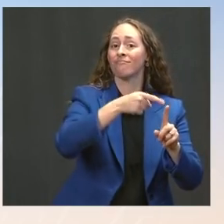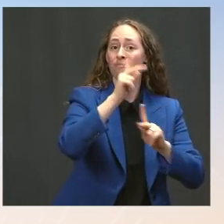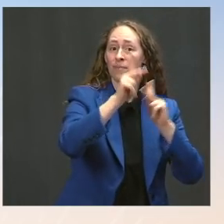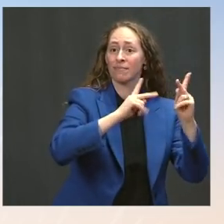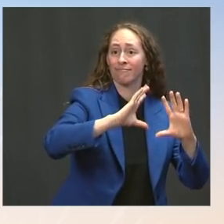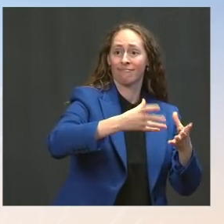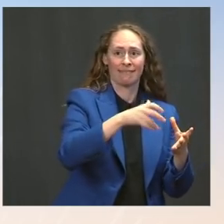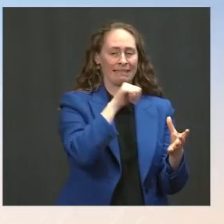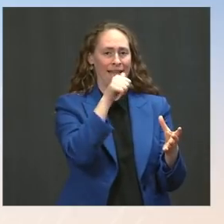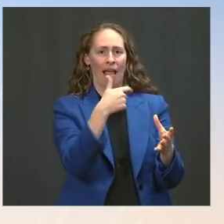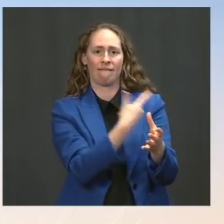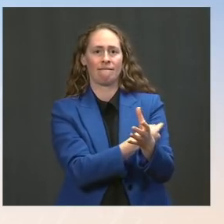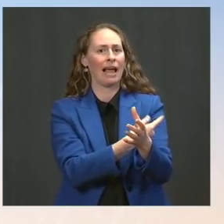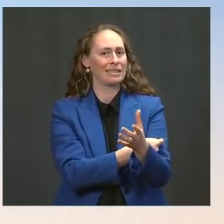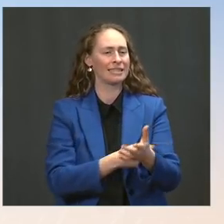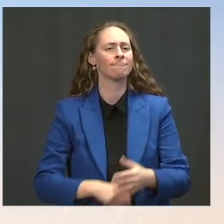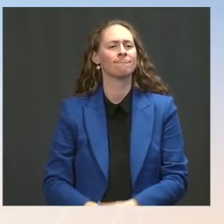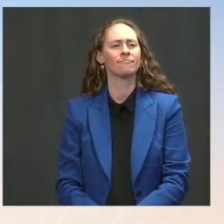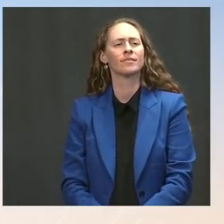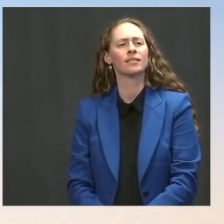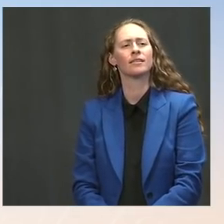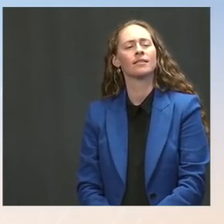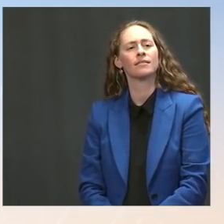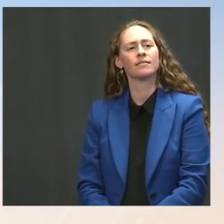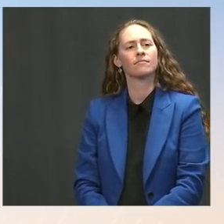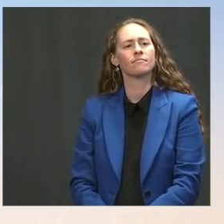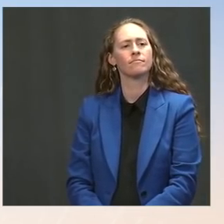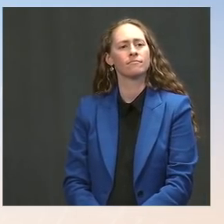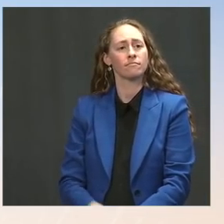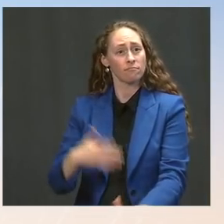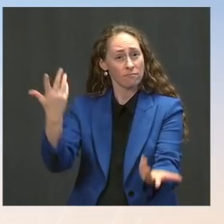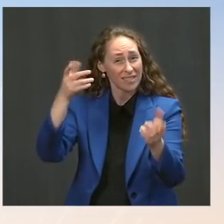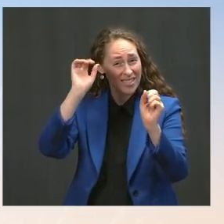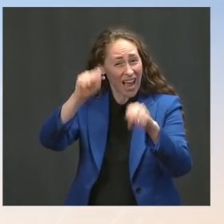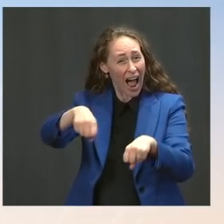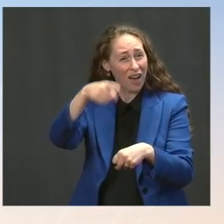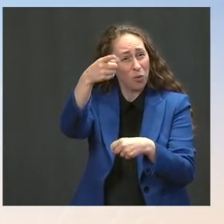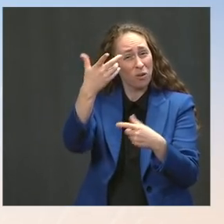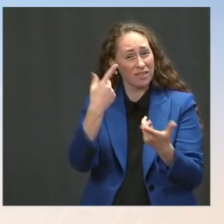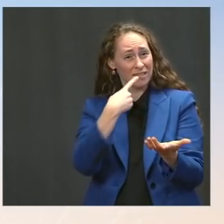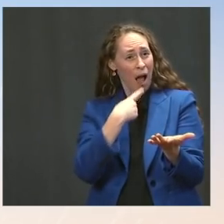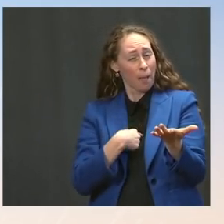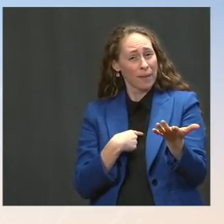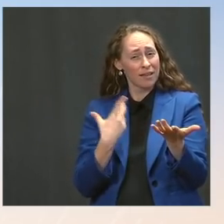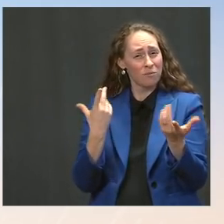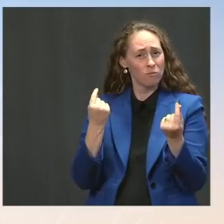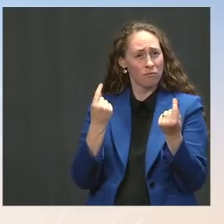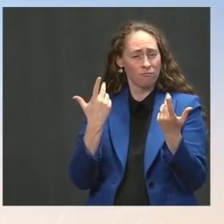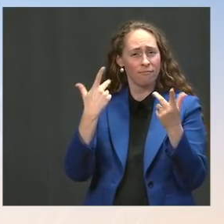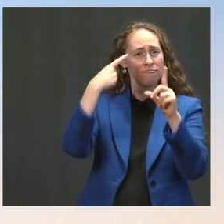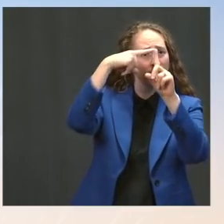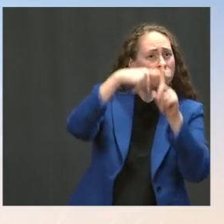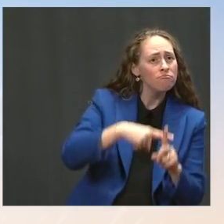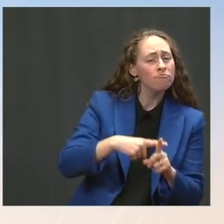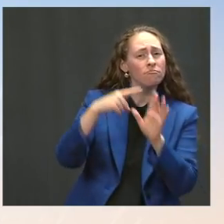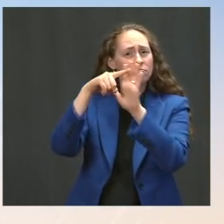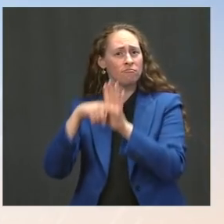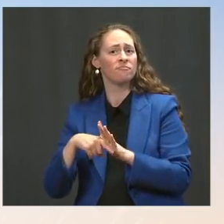what they are considering -- what are the pros and the cons for re-recommending masks for vaccinated people?